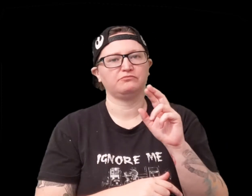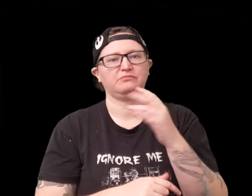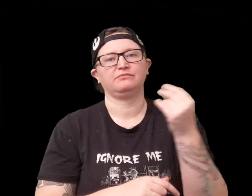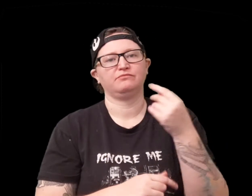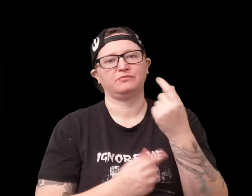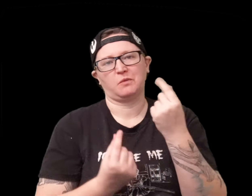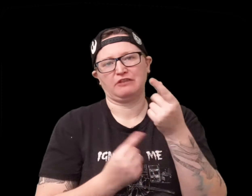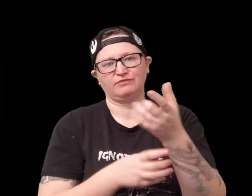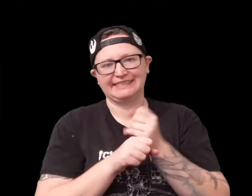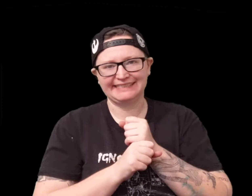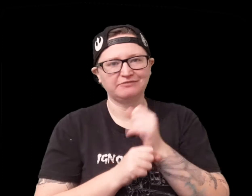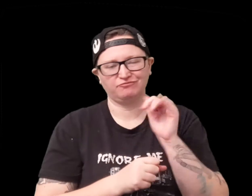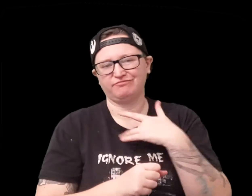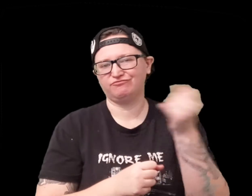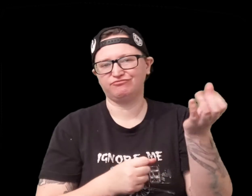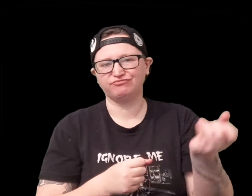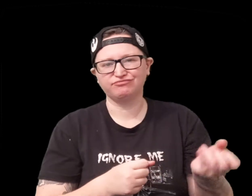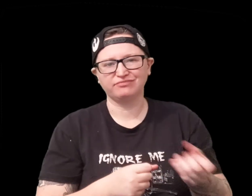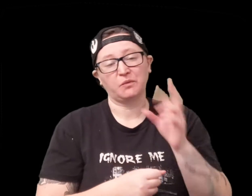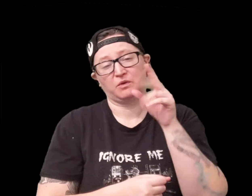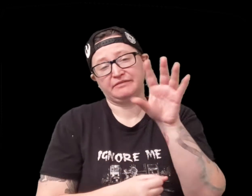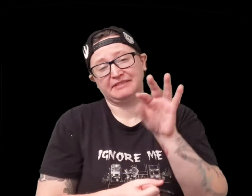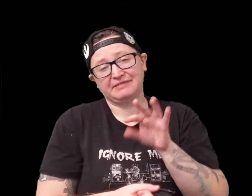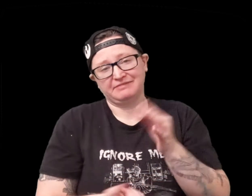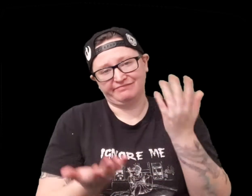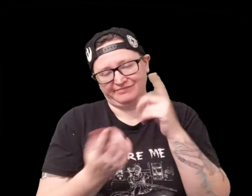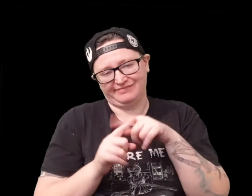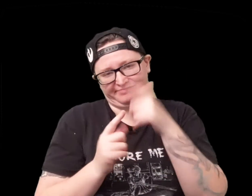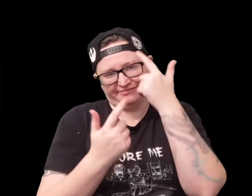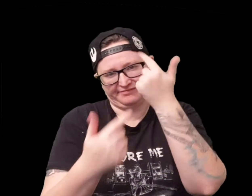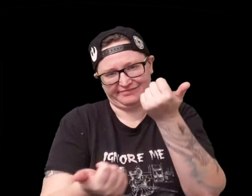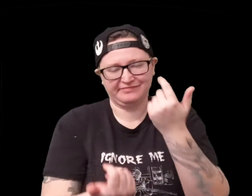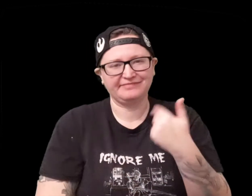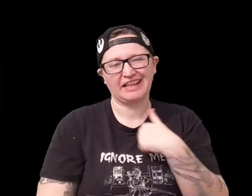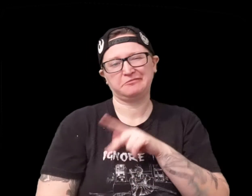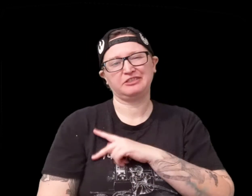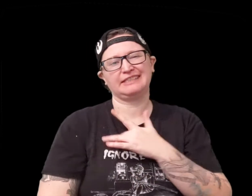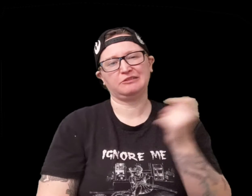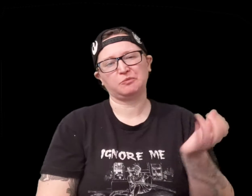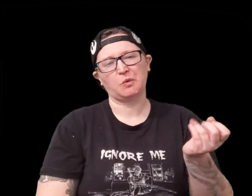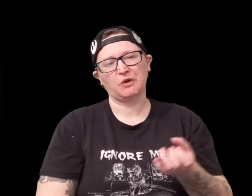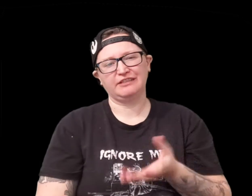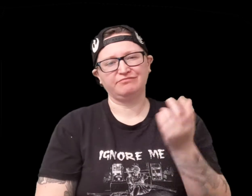starter gear so what do you get roll for that or you can pick it you know up to you personally I